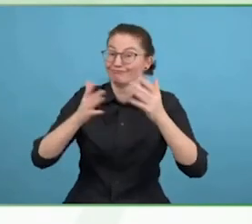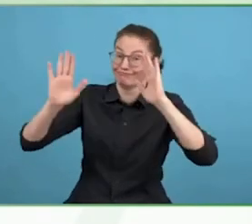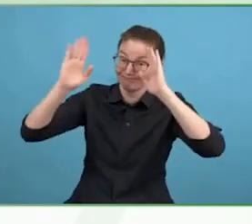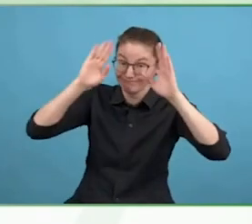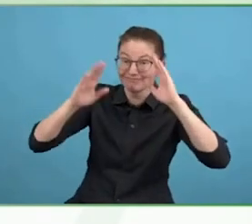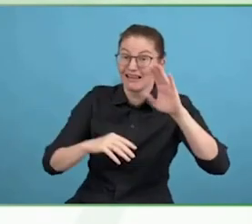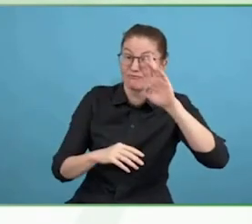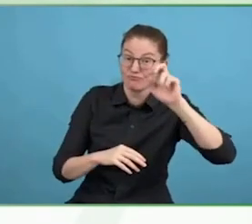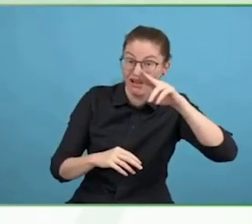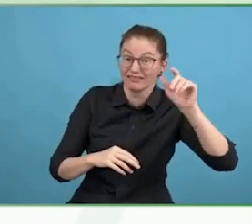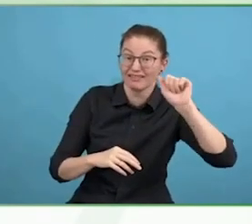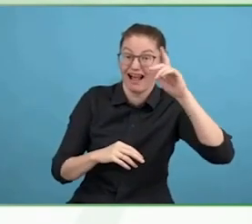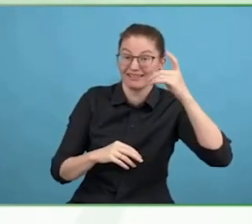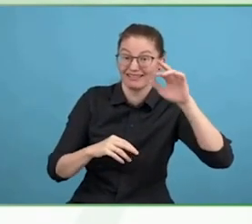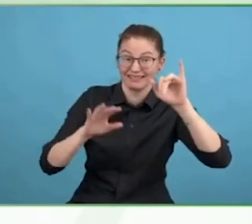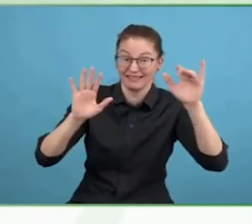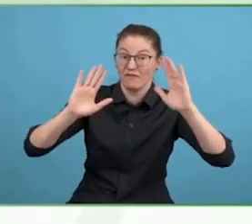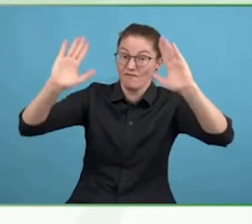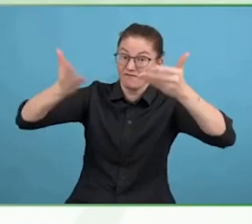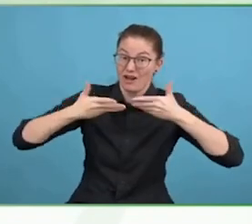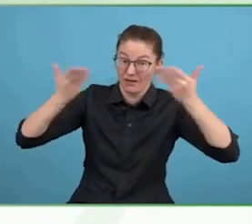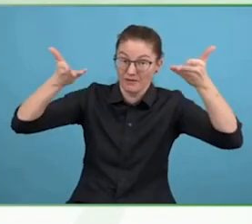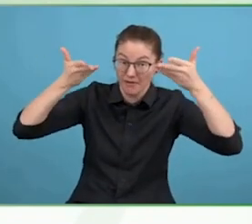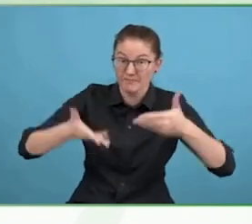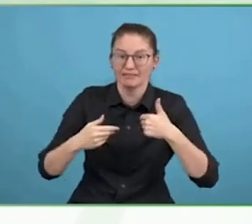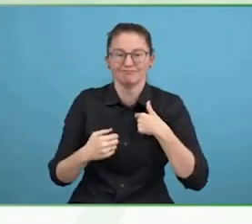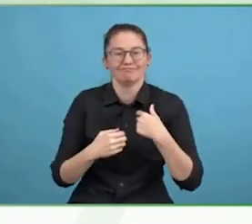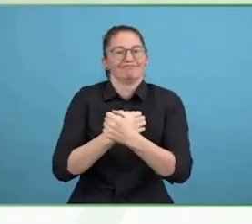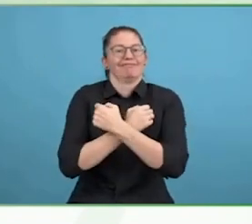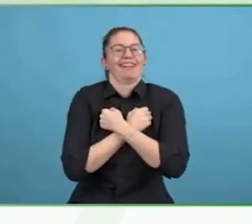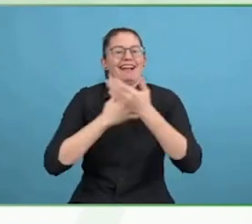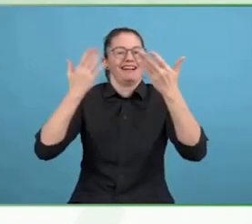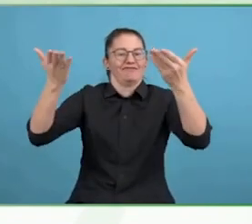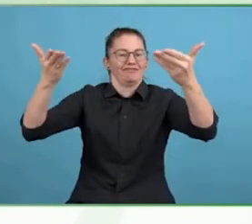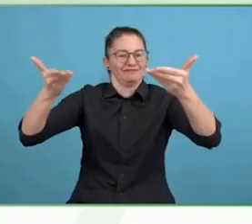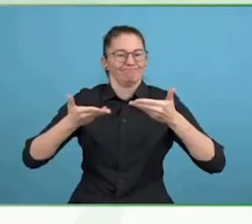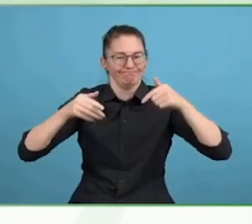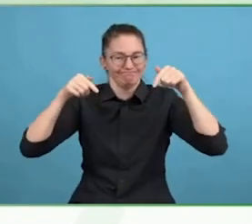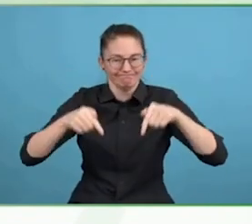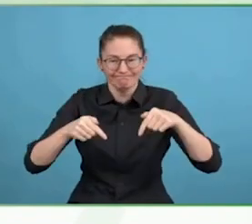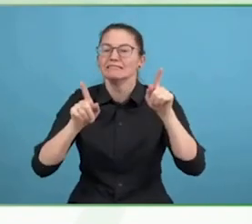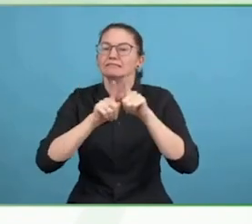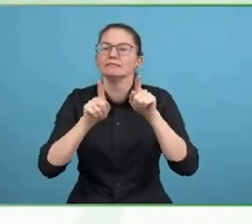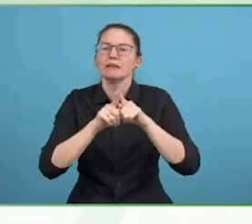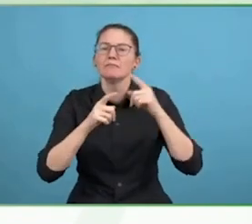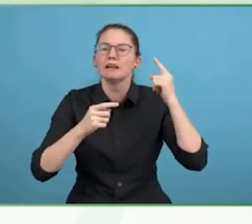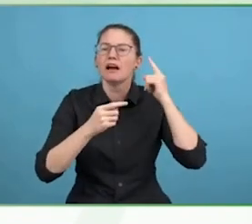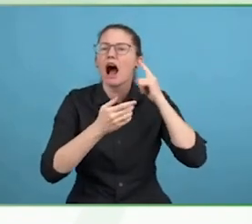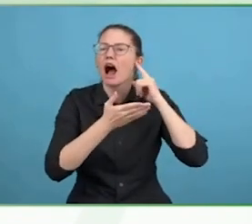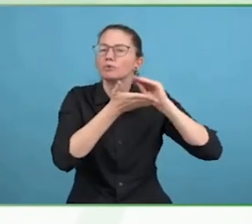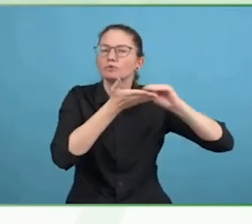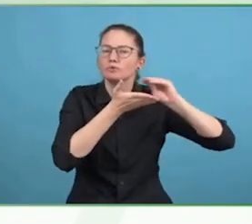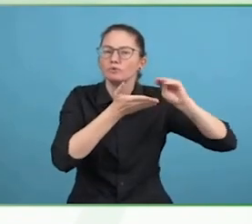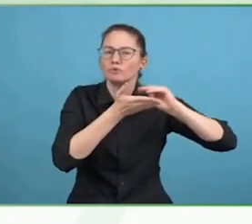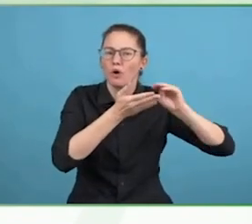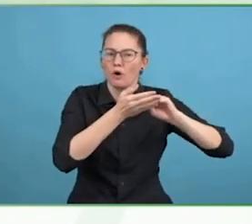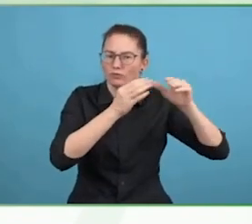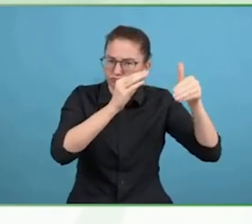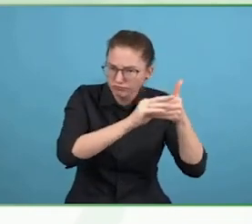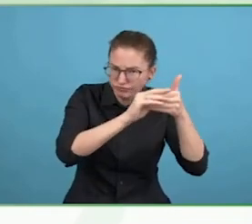I am wearing a black sweater set that hides these lovely little